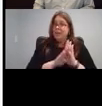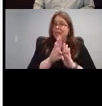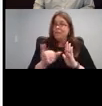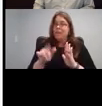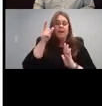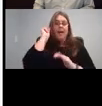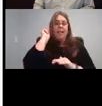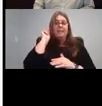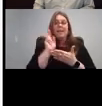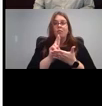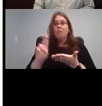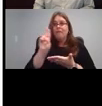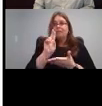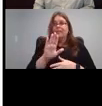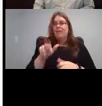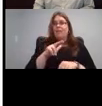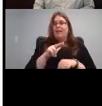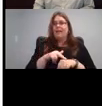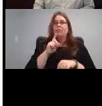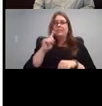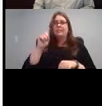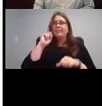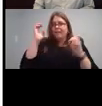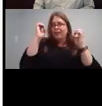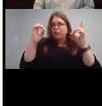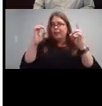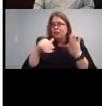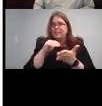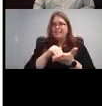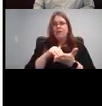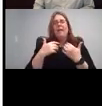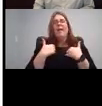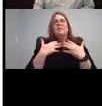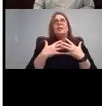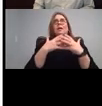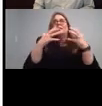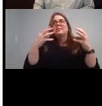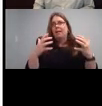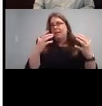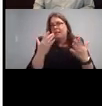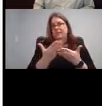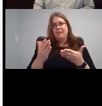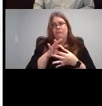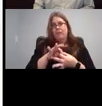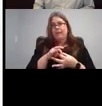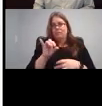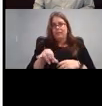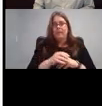Their National Deaf Education Center has a ton of stuff on it. And this is broken